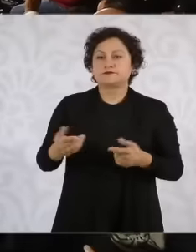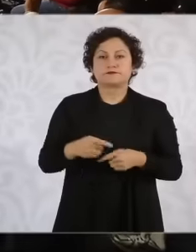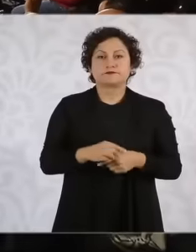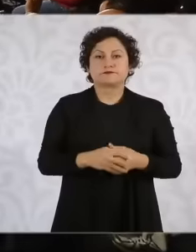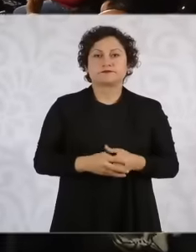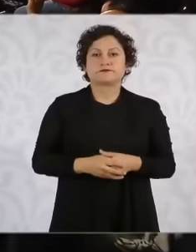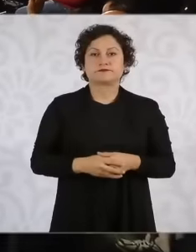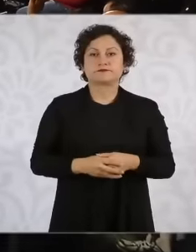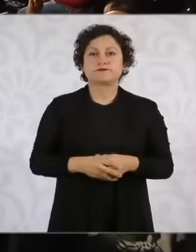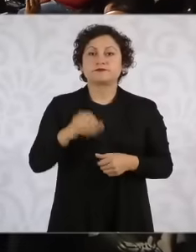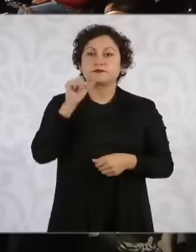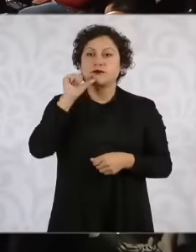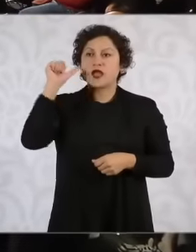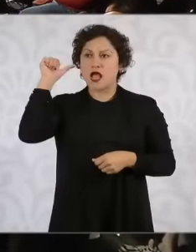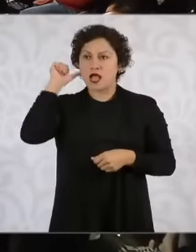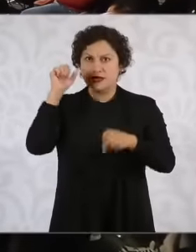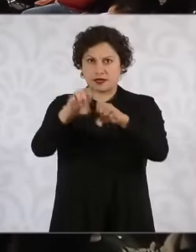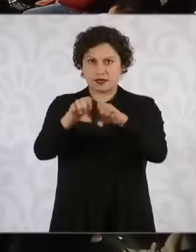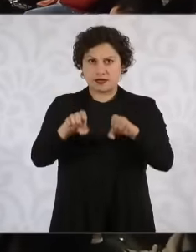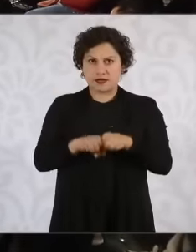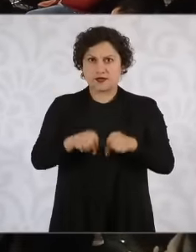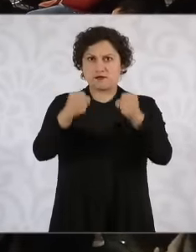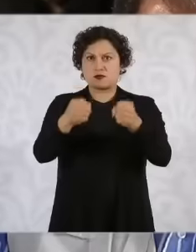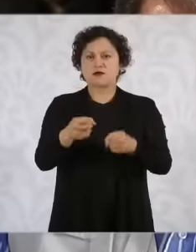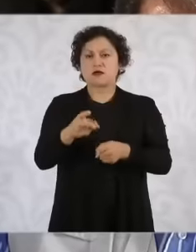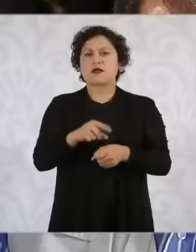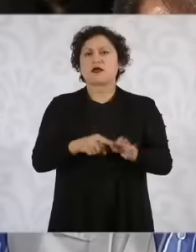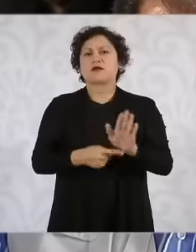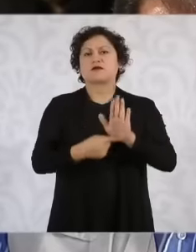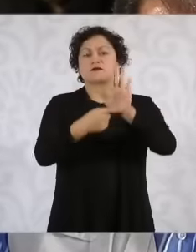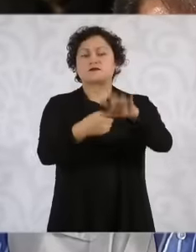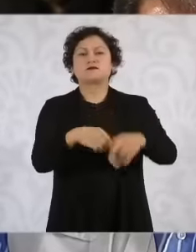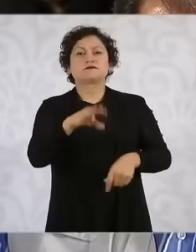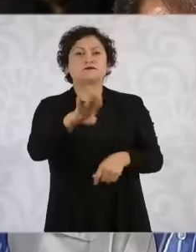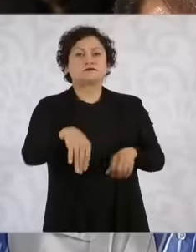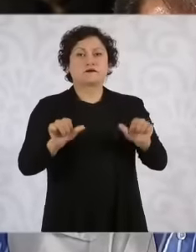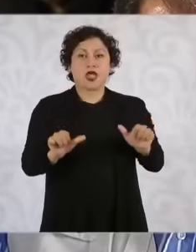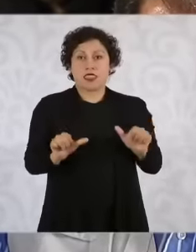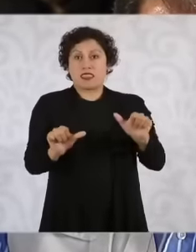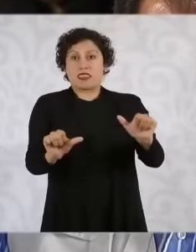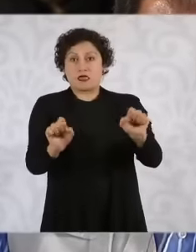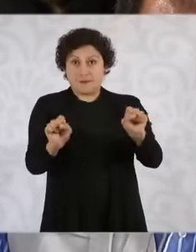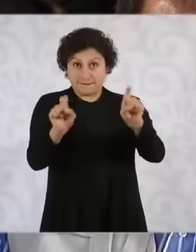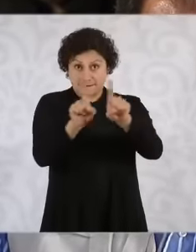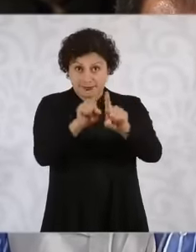yesterday in the cabinet, impunity would be among the causes that are going to be attended to.